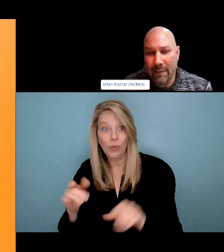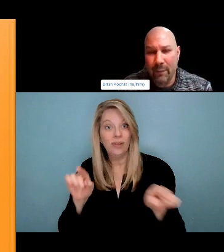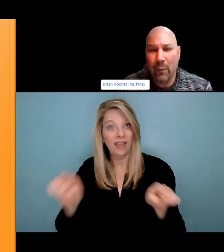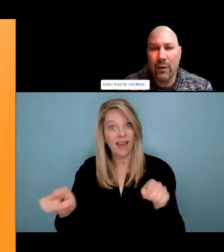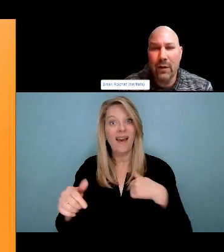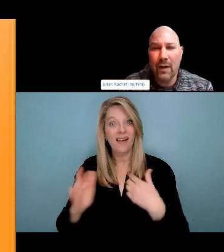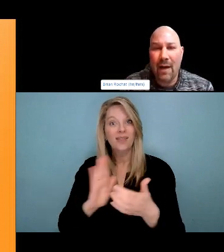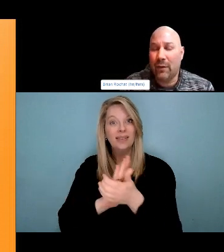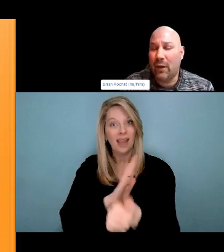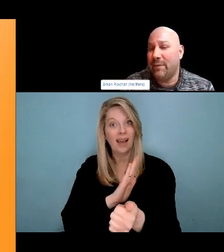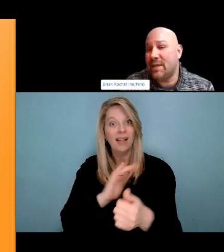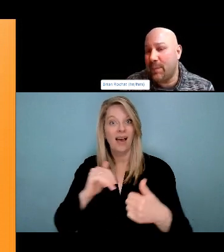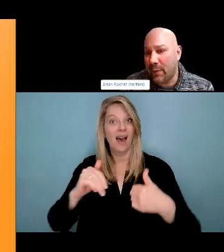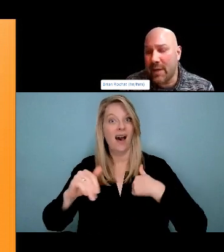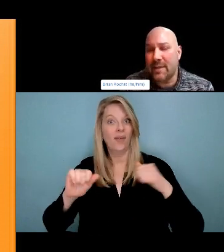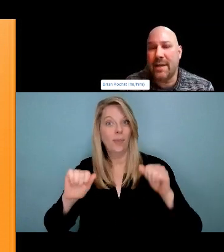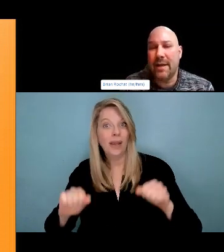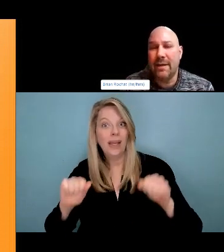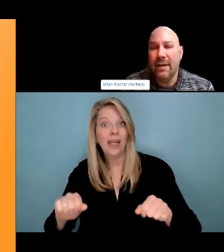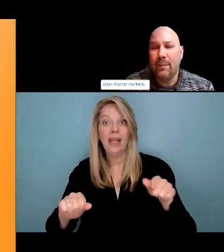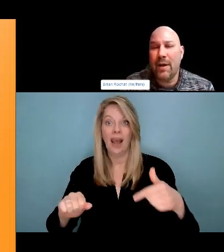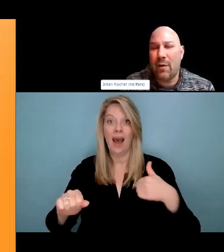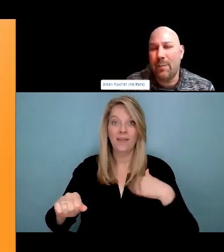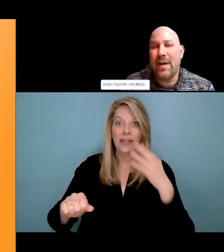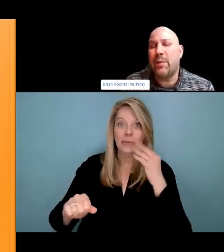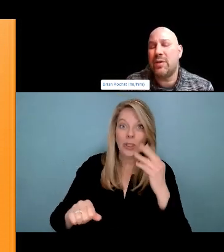And for Indigenous communities, Harmed action means reducing the harms of colonization.